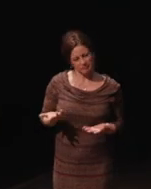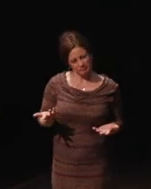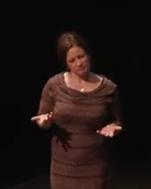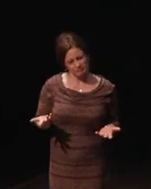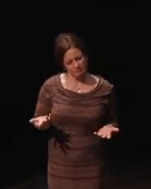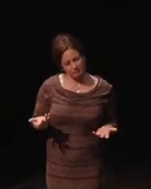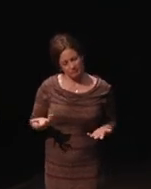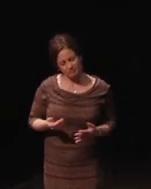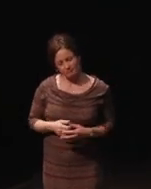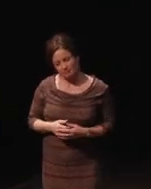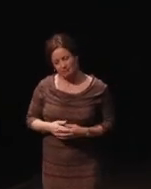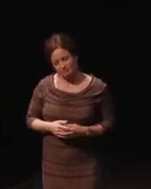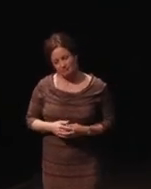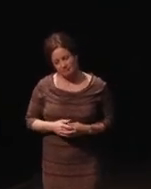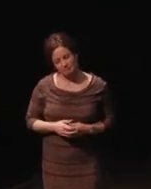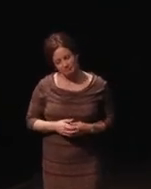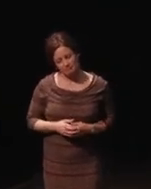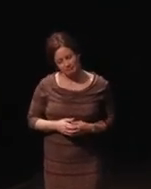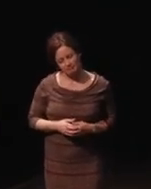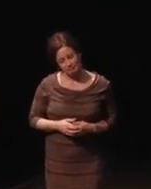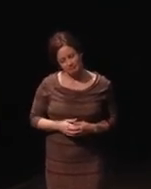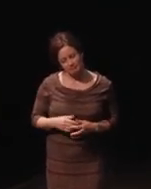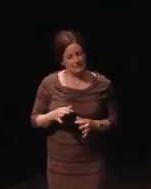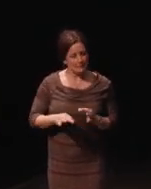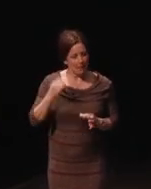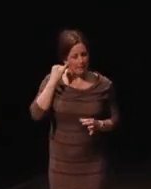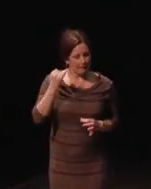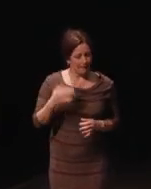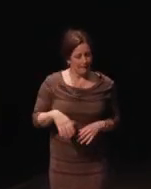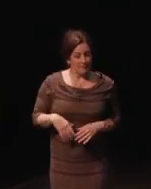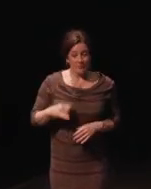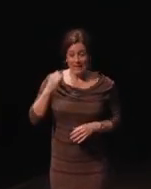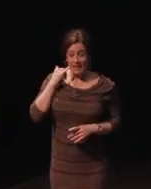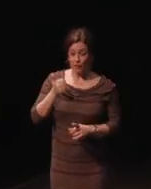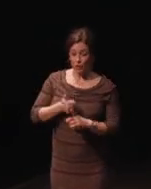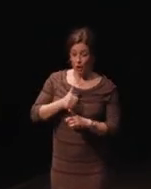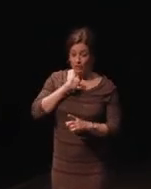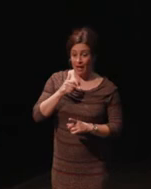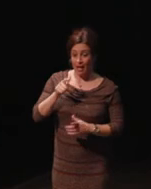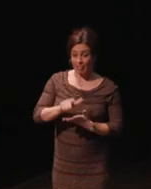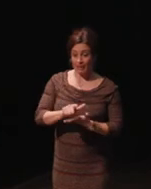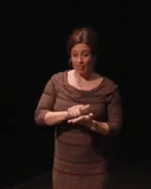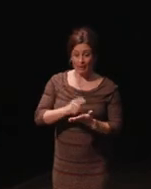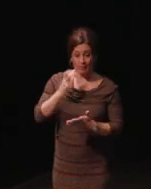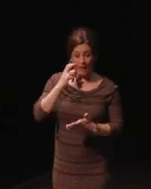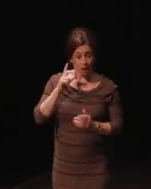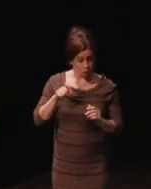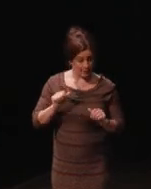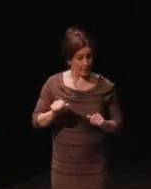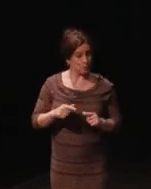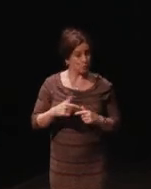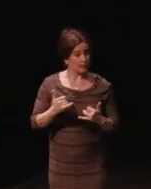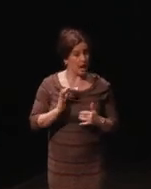I postulated, if you are not legally bond you should be able to play our games, right. They're like, "Okay, yeah.